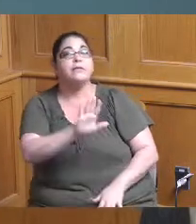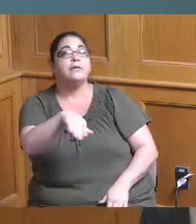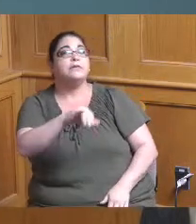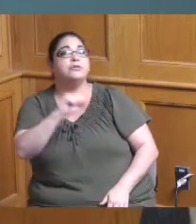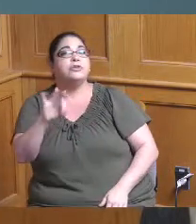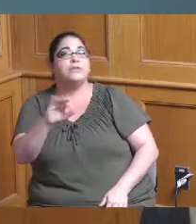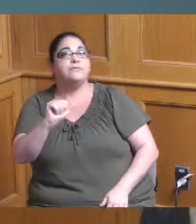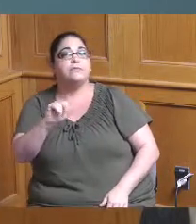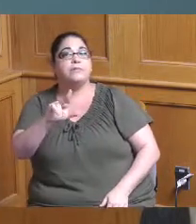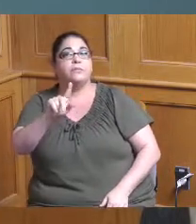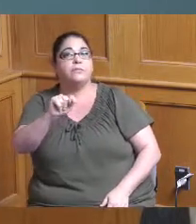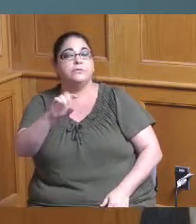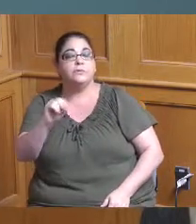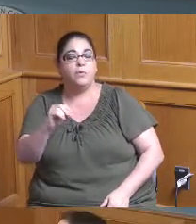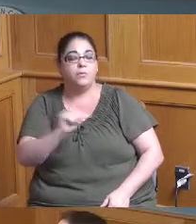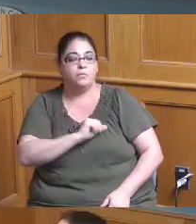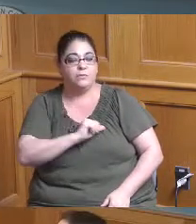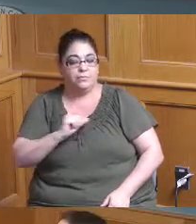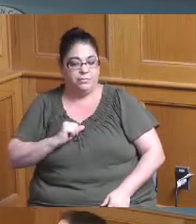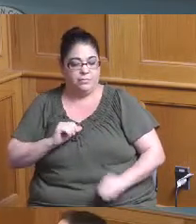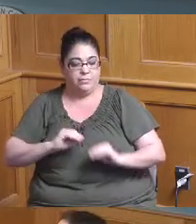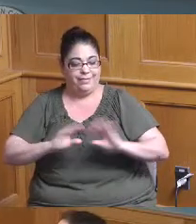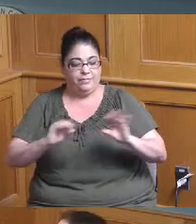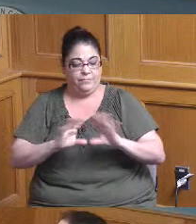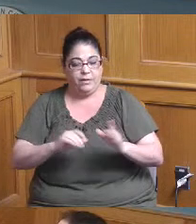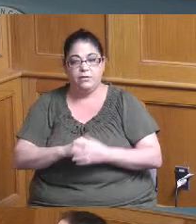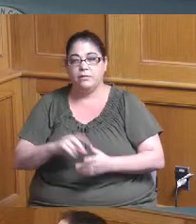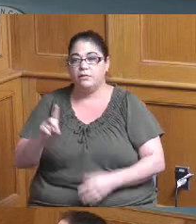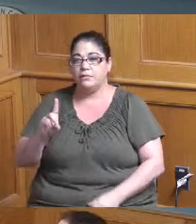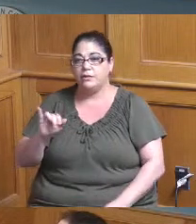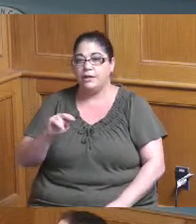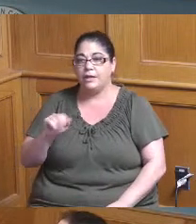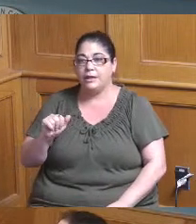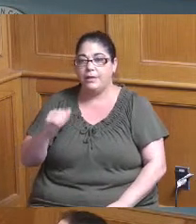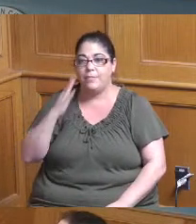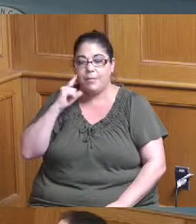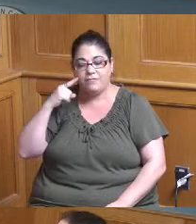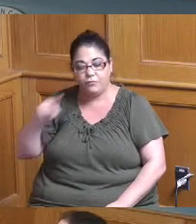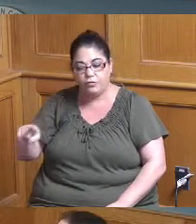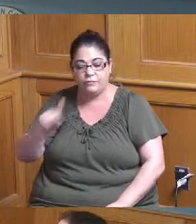one clarifying question Diana and it's maybe for you maybe for Todd I'm not sure but